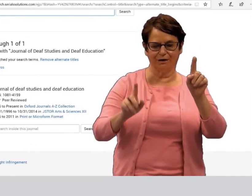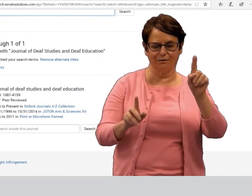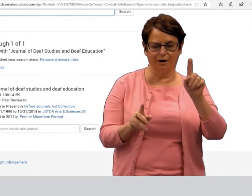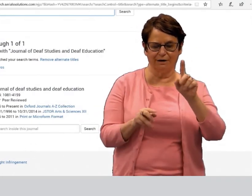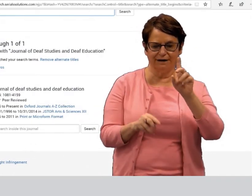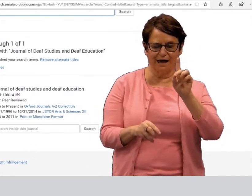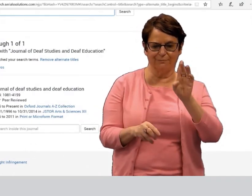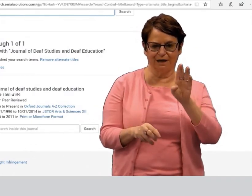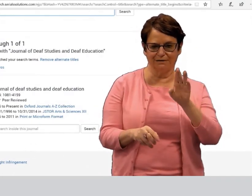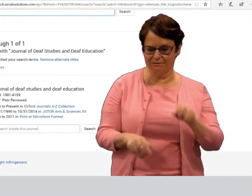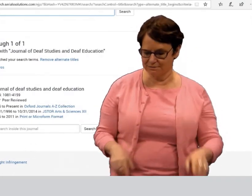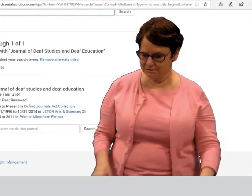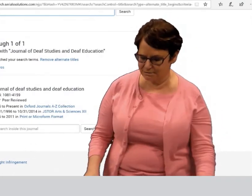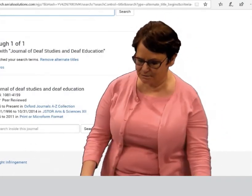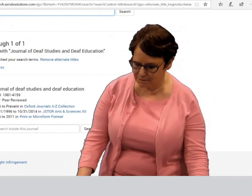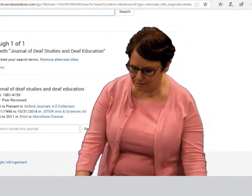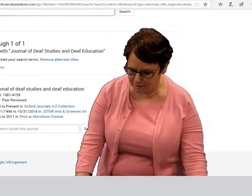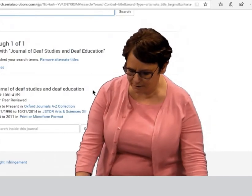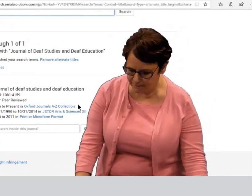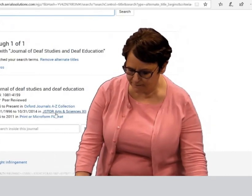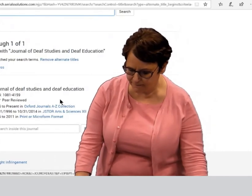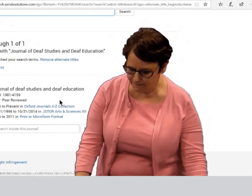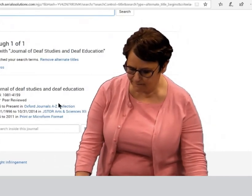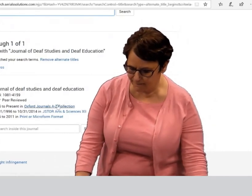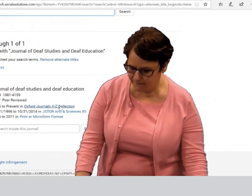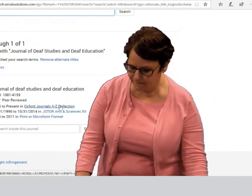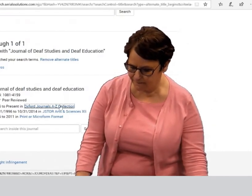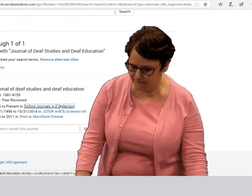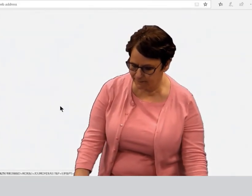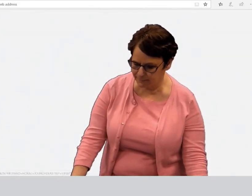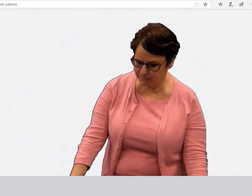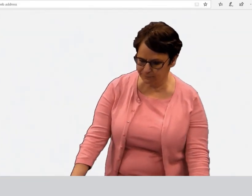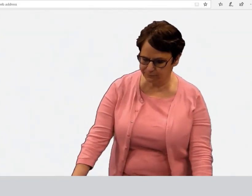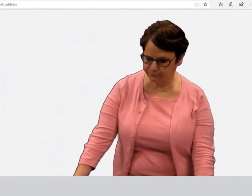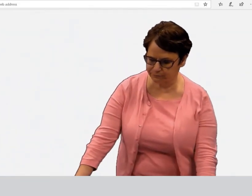I am going to try the first one to show you a different database.